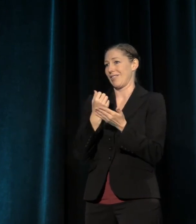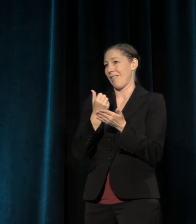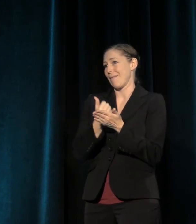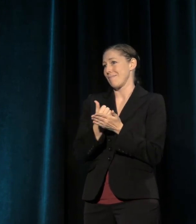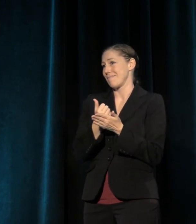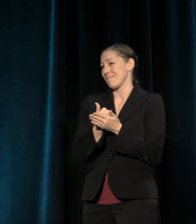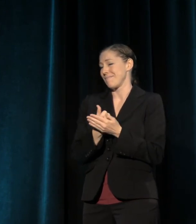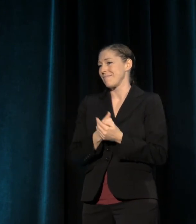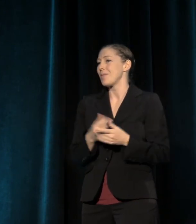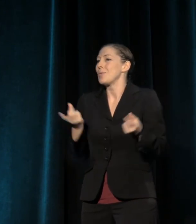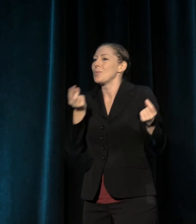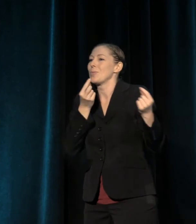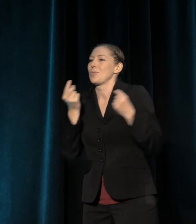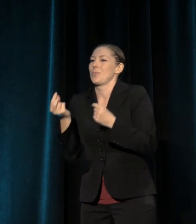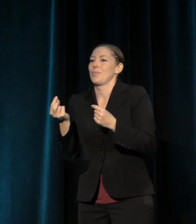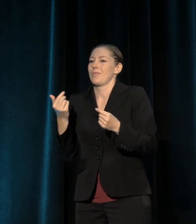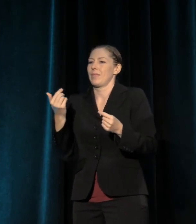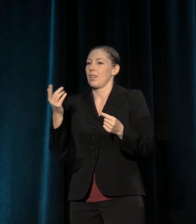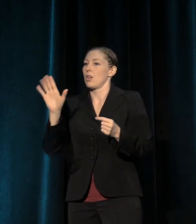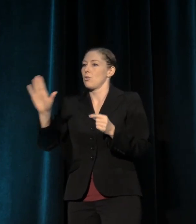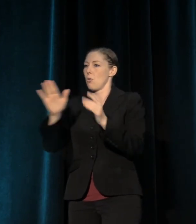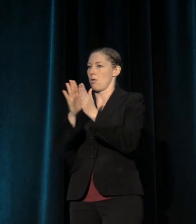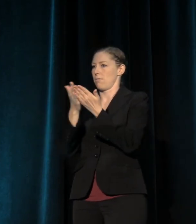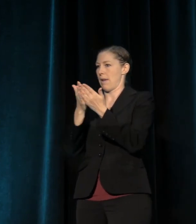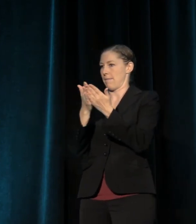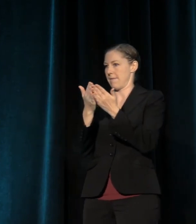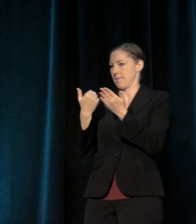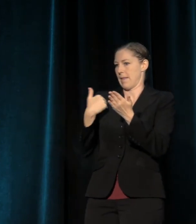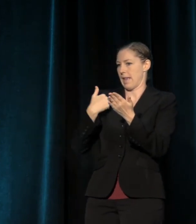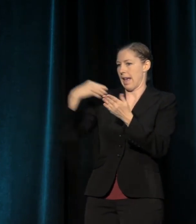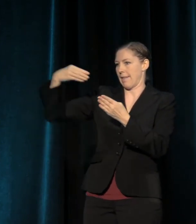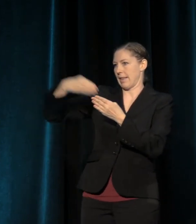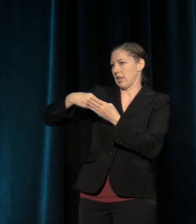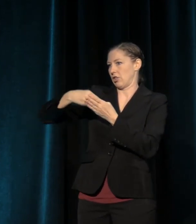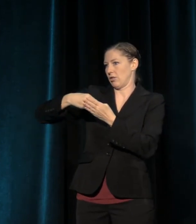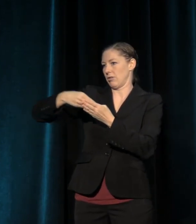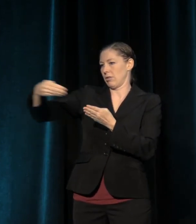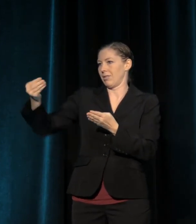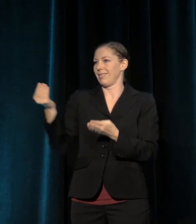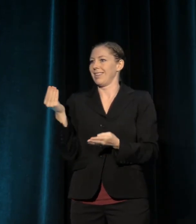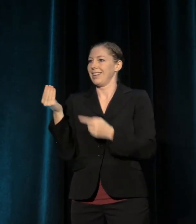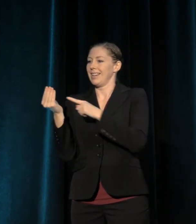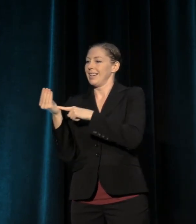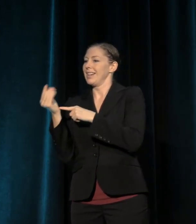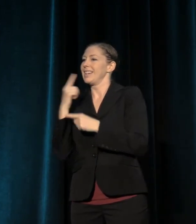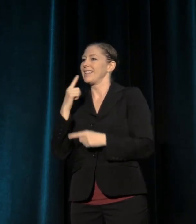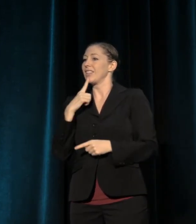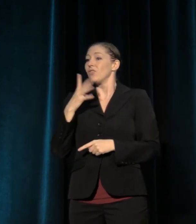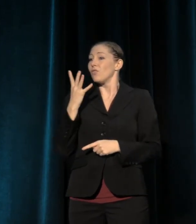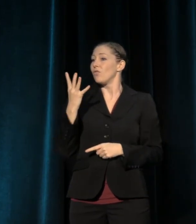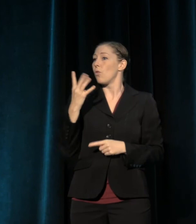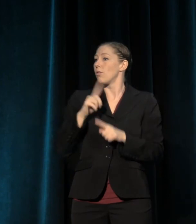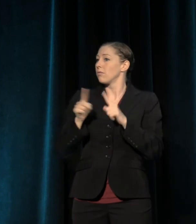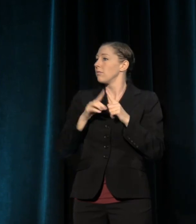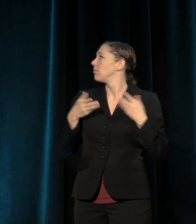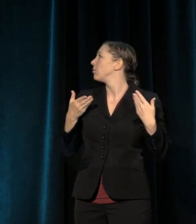Here's what you can do, there's an insert that's in your packets, and it says, "Hey, there's four ways that you could make a contribution."